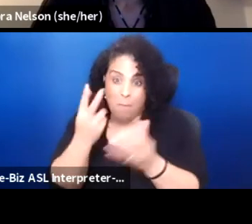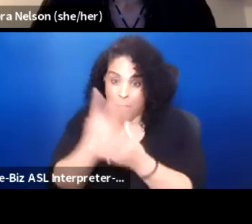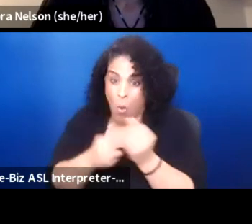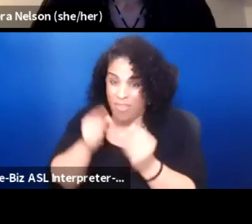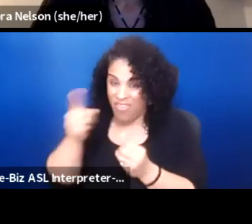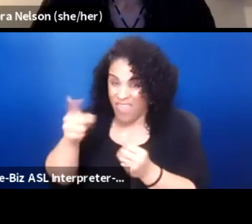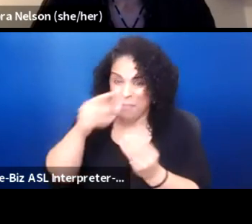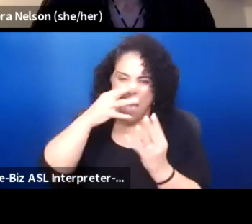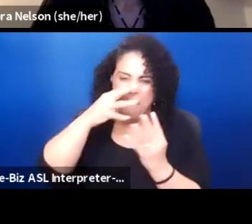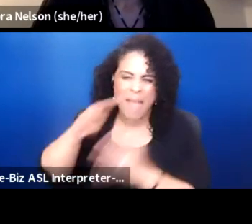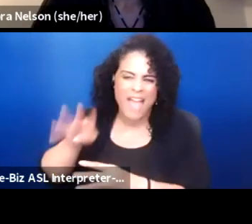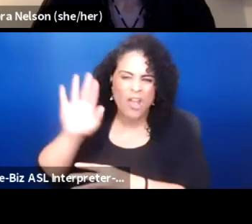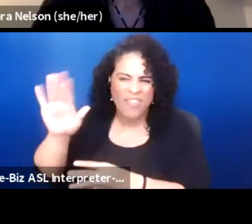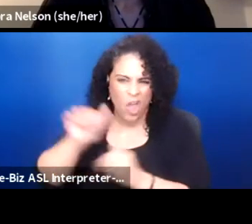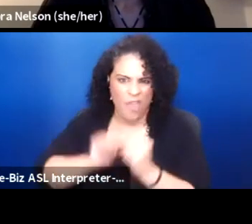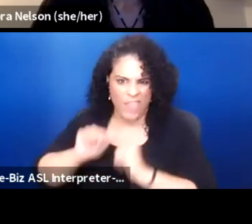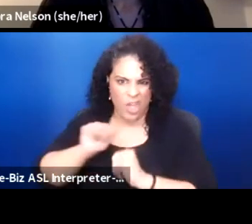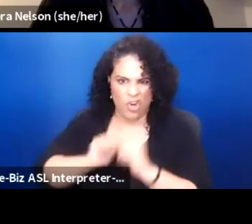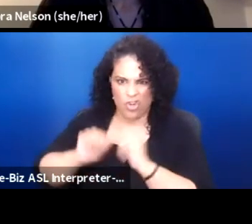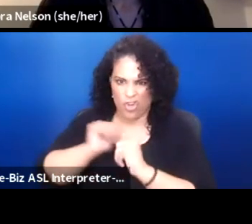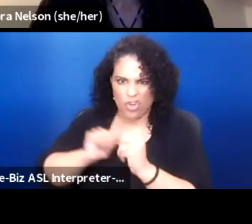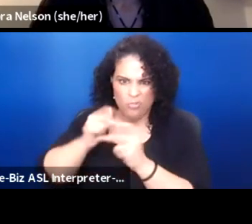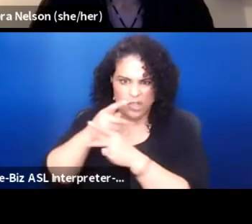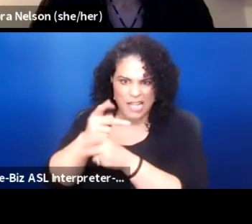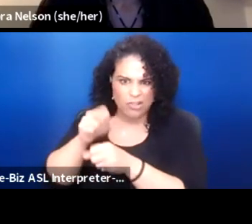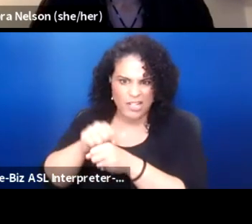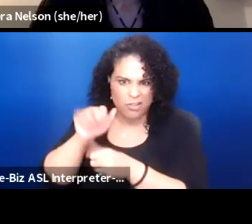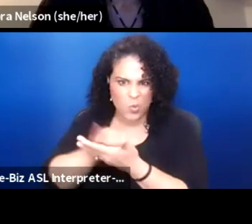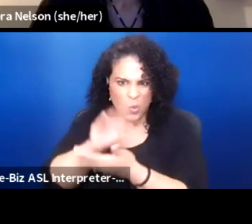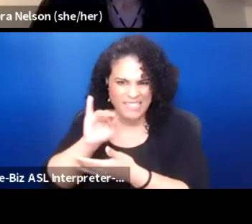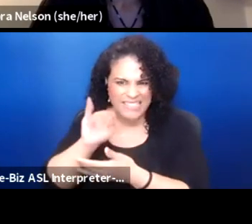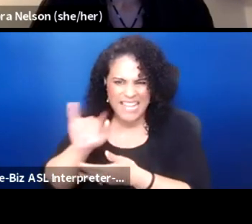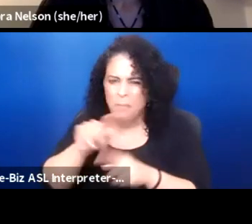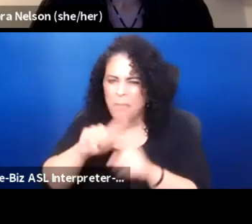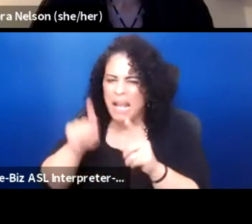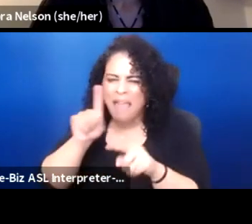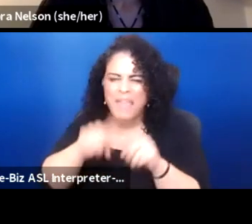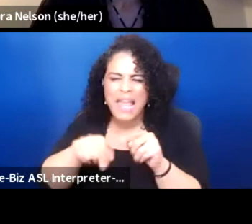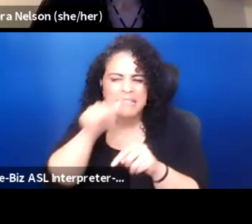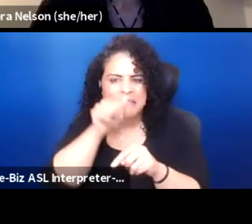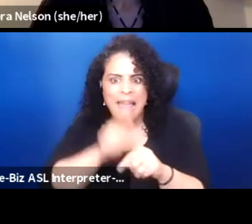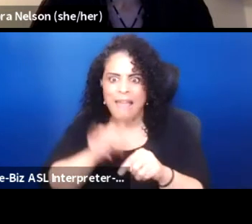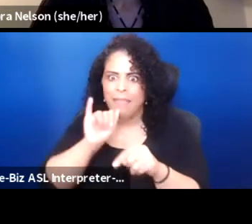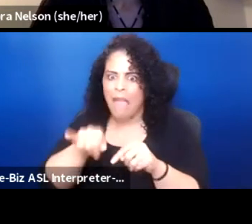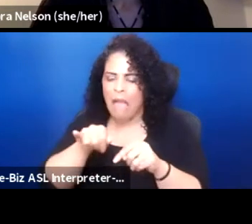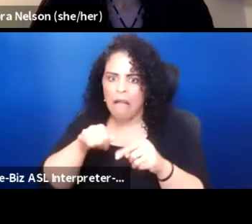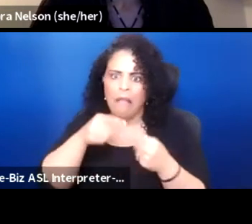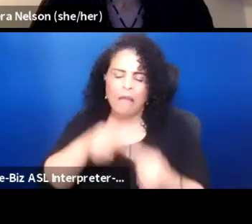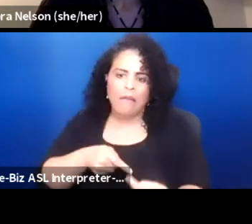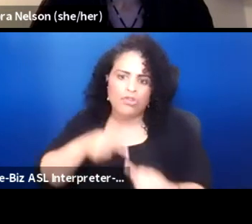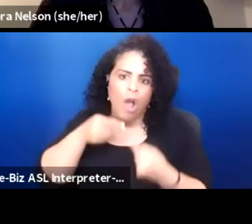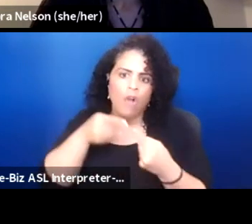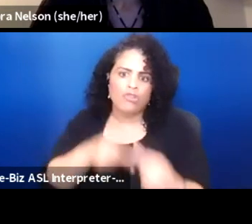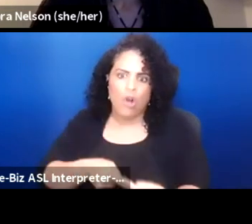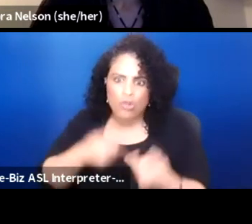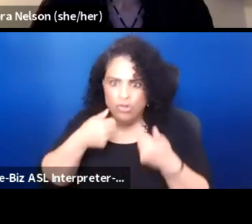because they couldn't take that endless struggle to kick down doors and be included.